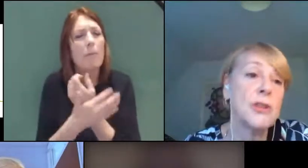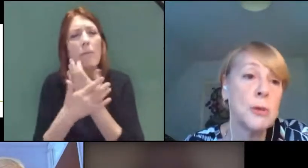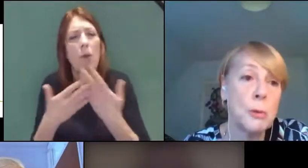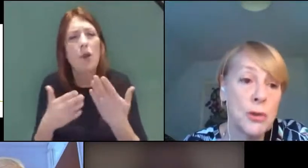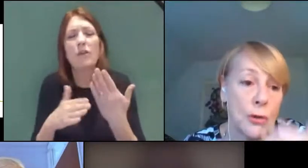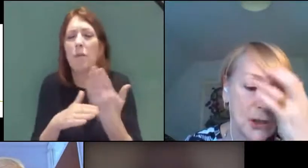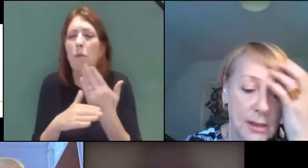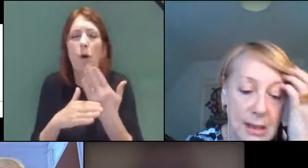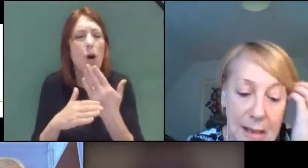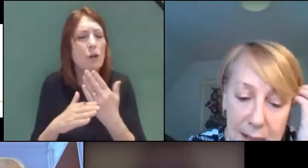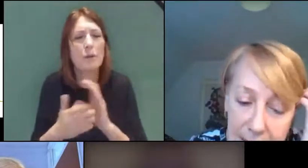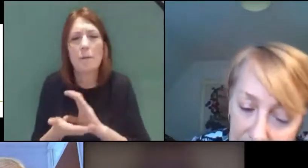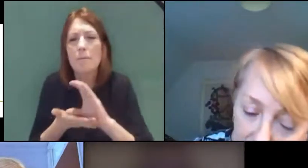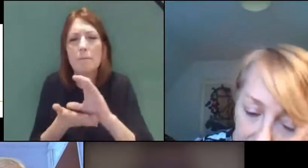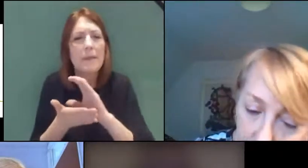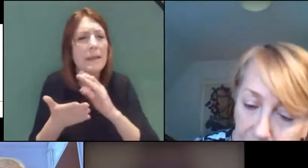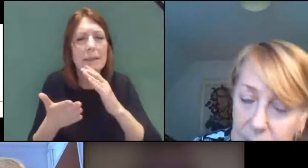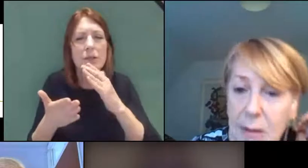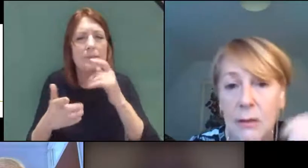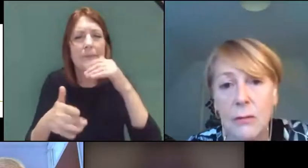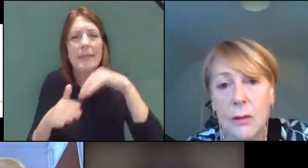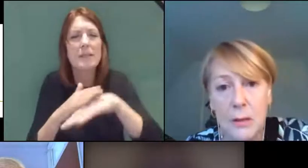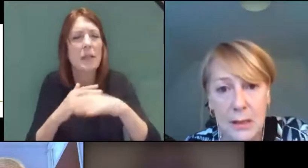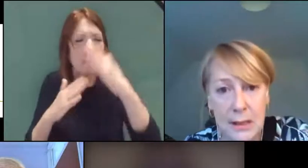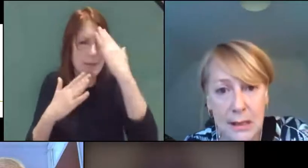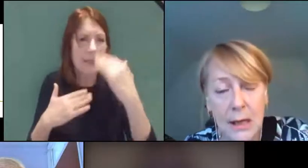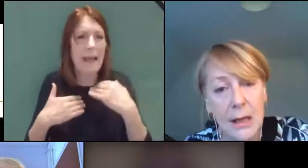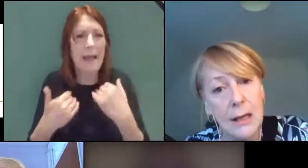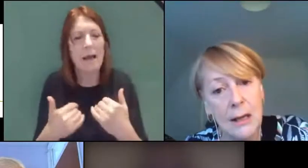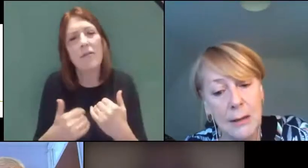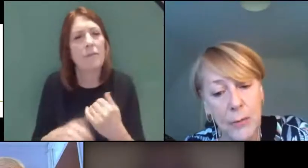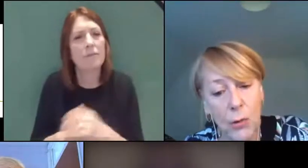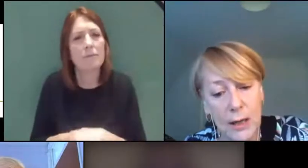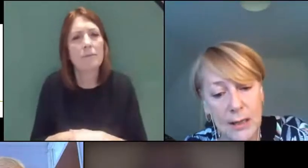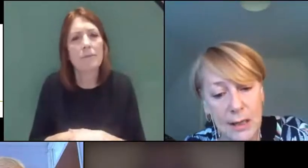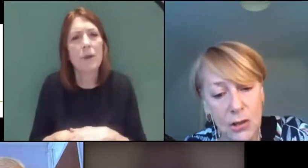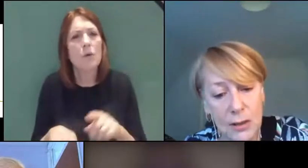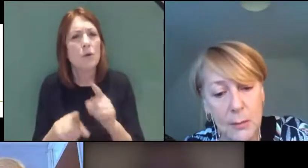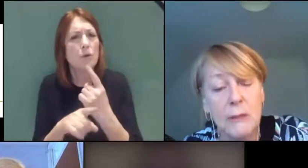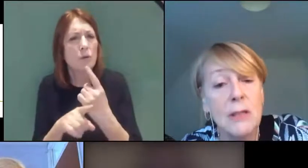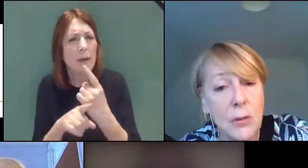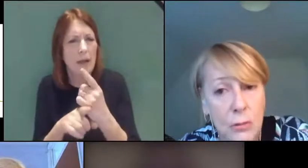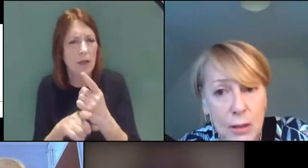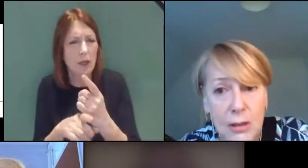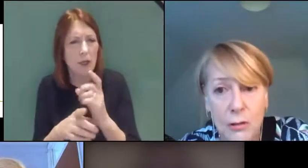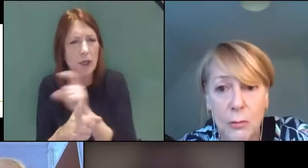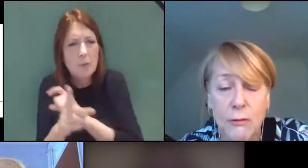issues - we were talking just yesterday actually about community organisations being resourced to